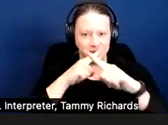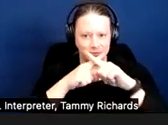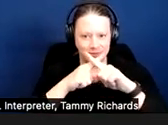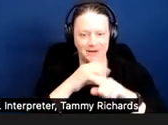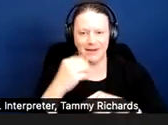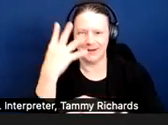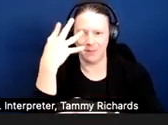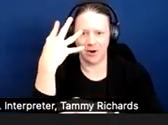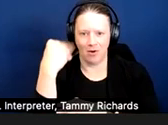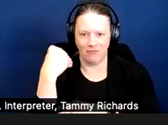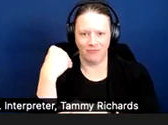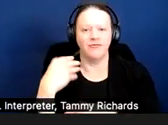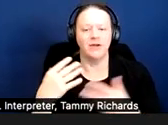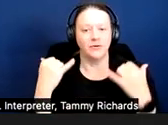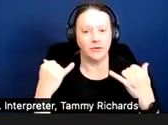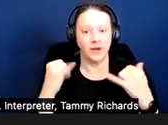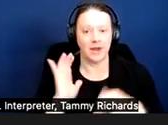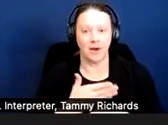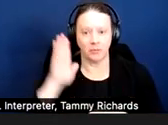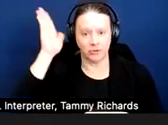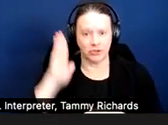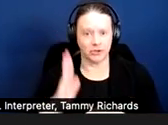Today our presenter will not appear on screen.